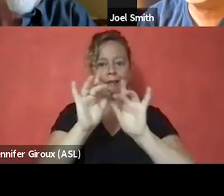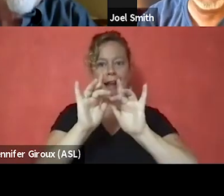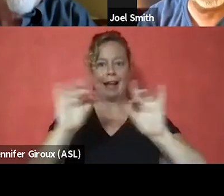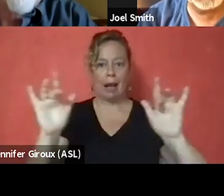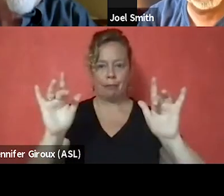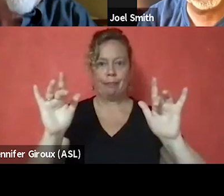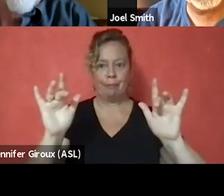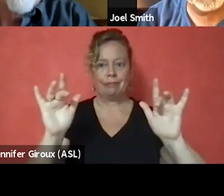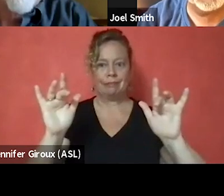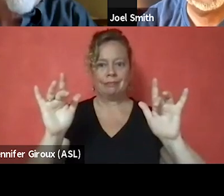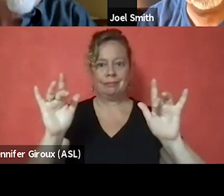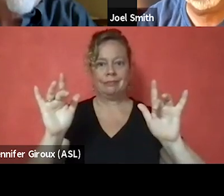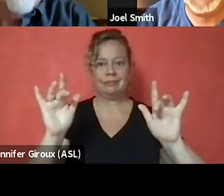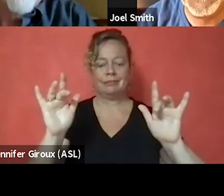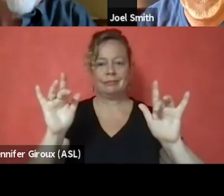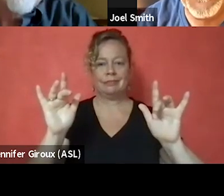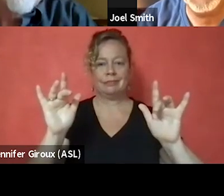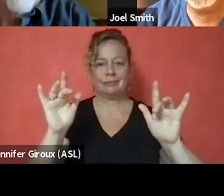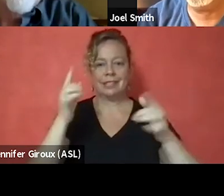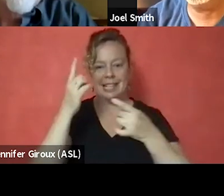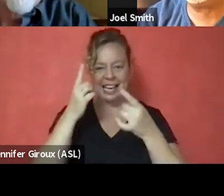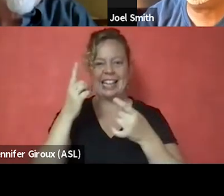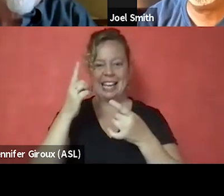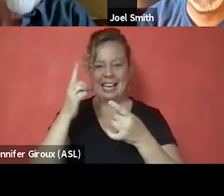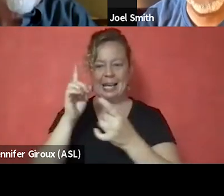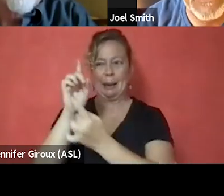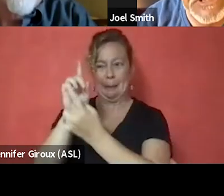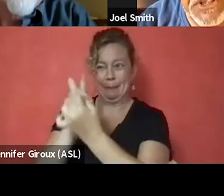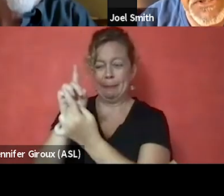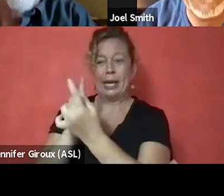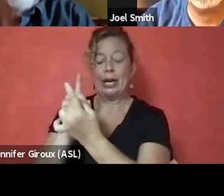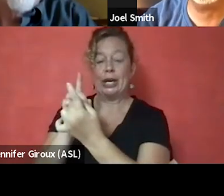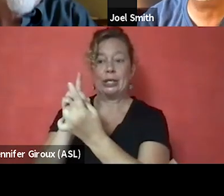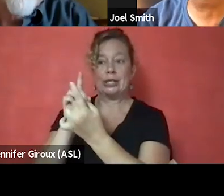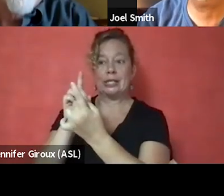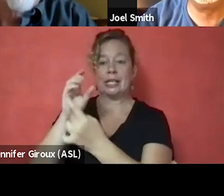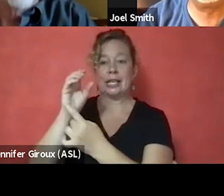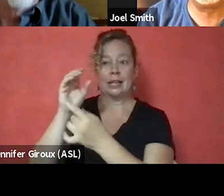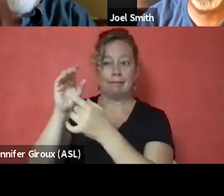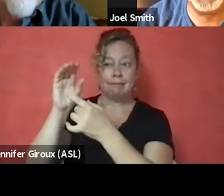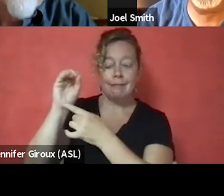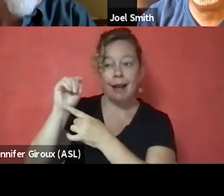And I think that's what peers and that's what outreach get us to,